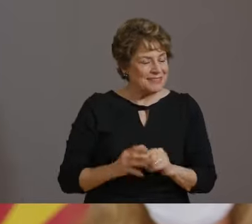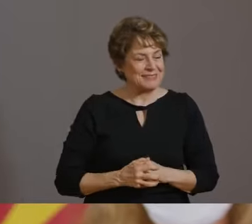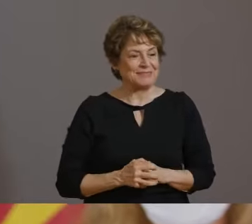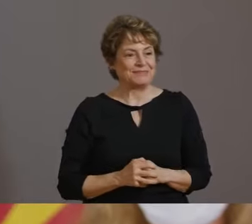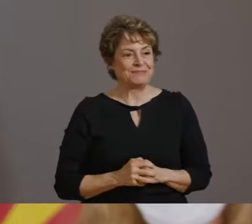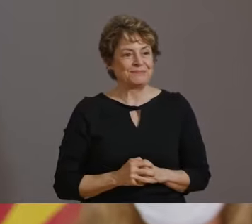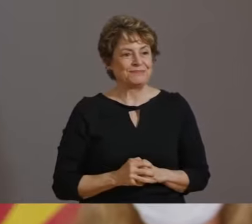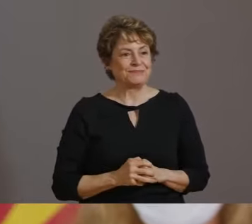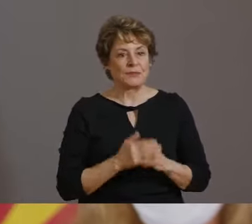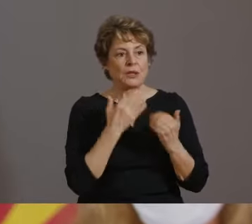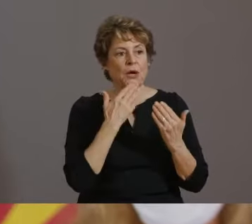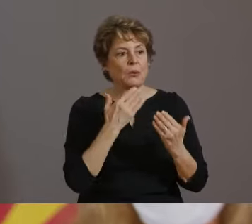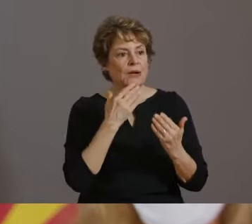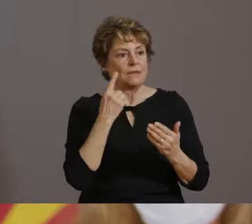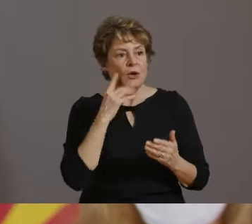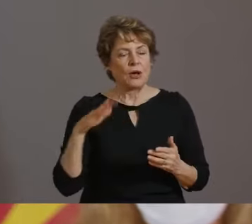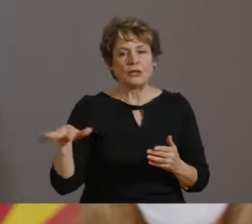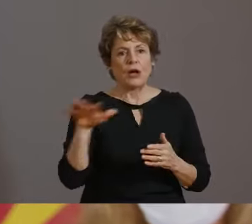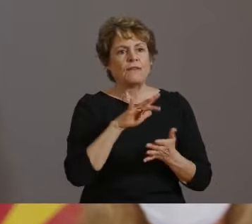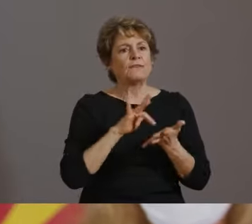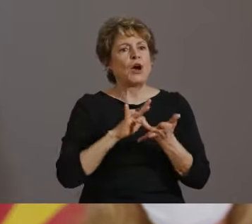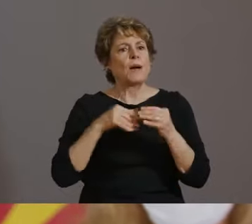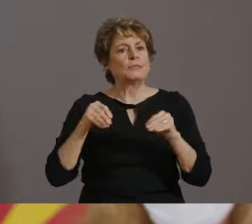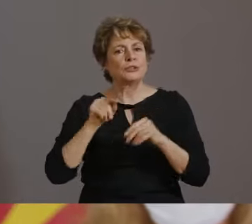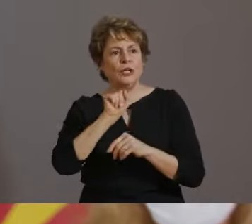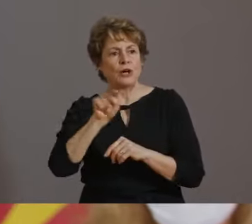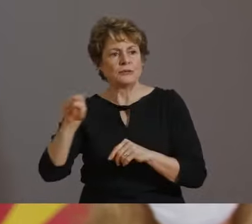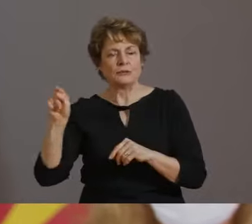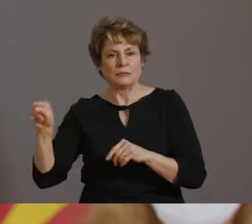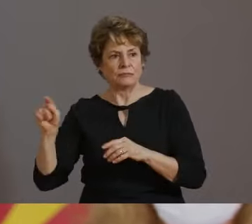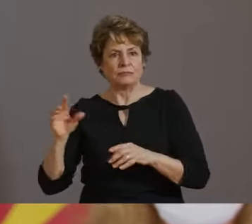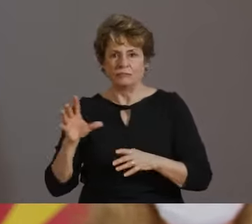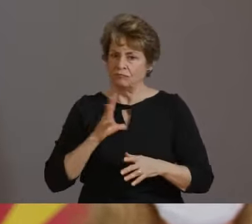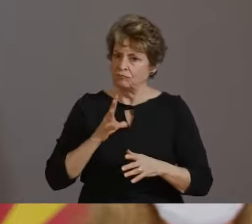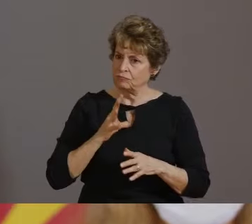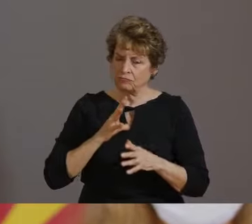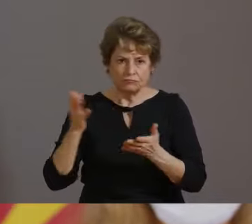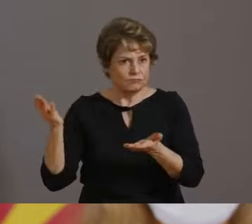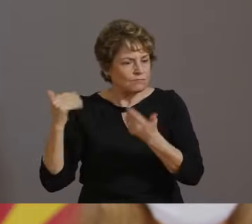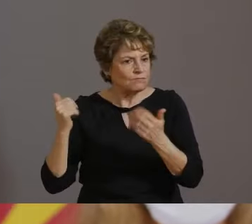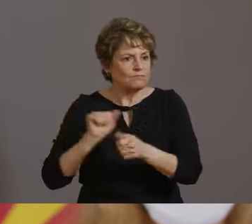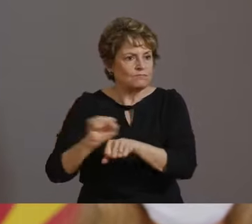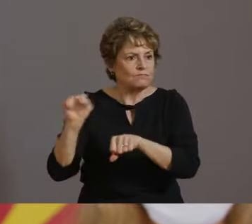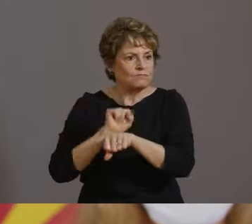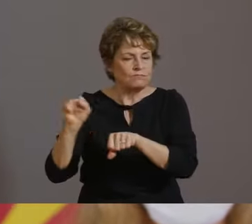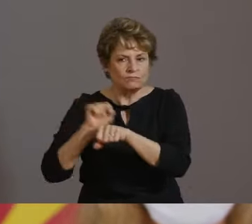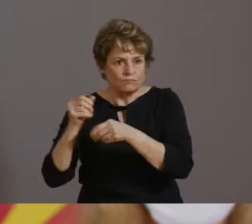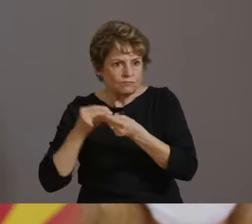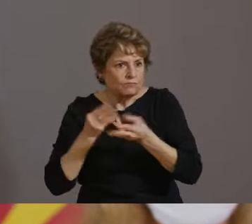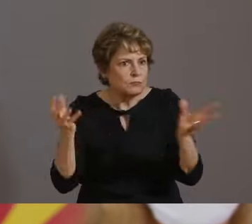EXTRA HARD AND LENDED AN EXTRA HAND THIS FLU SEASON, AND THE MANY HEALTHCARE PROVIDERS